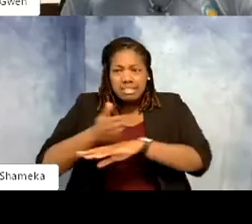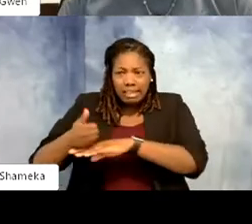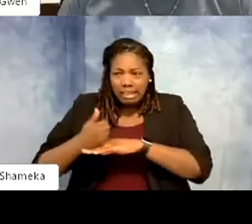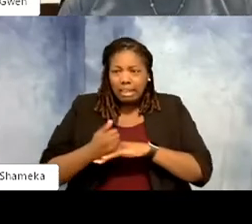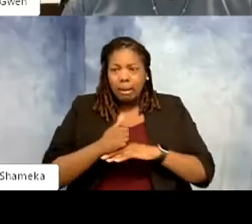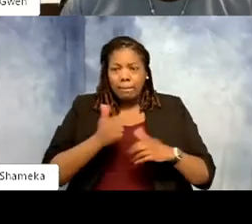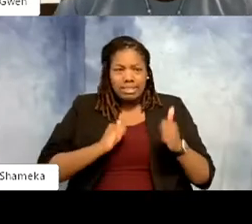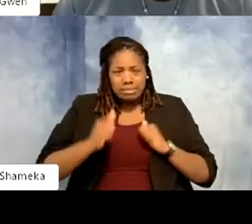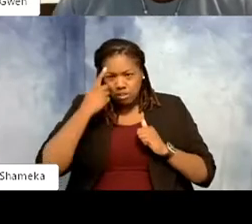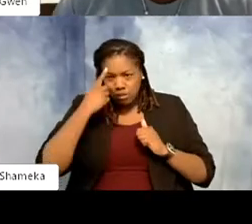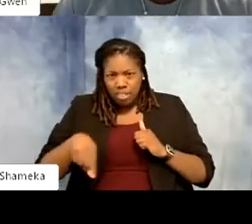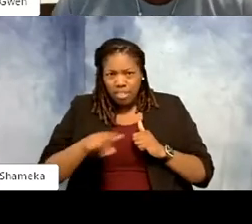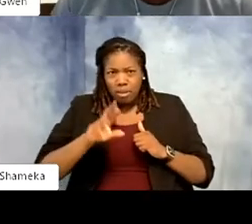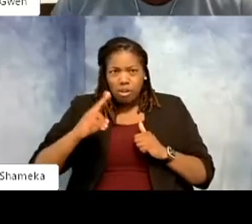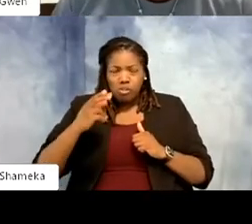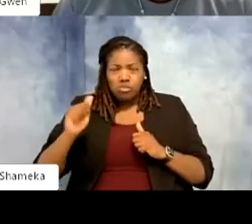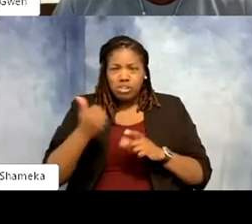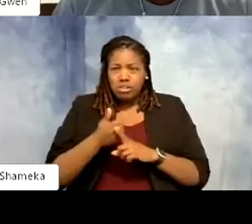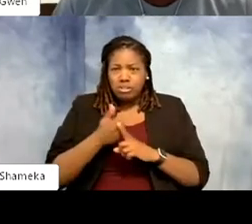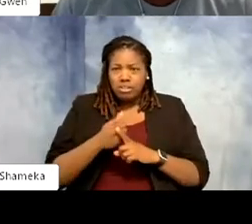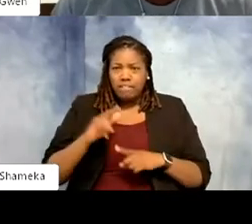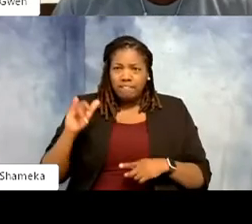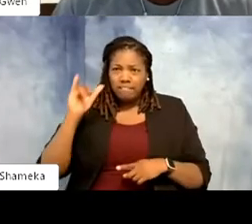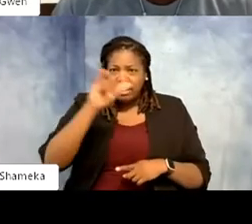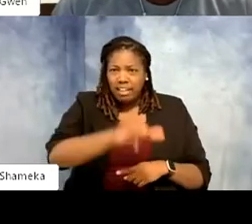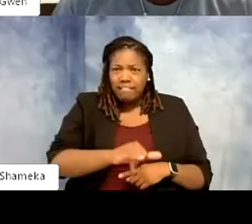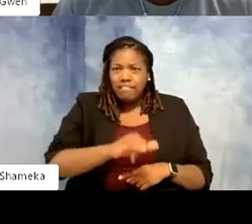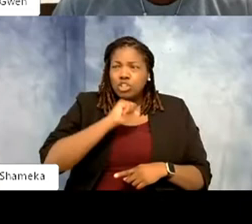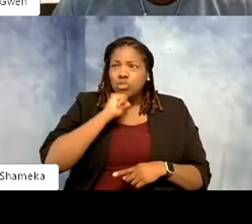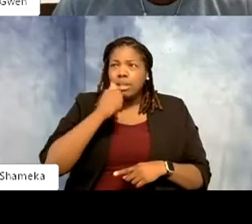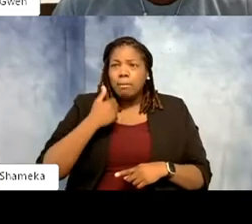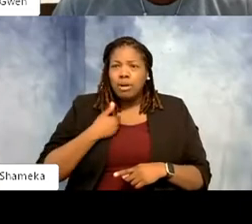the rhea who can't fly you probably wouldn't put their nest all the way at the top of their exhibit